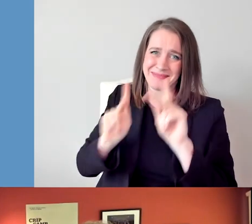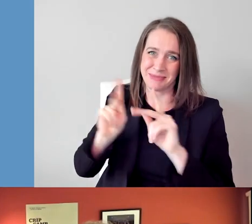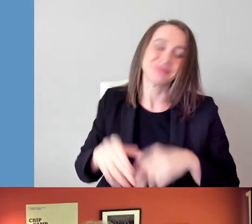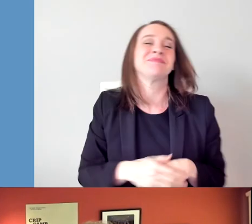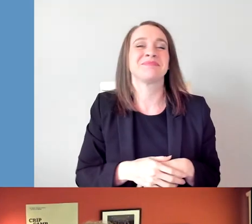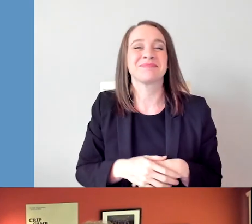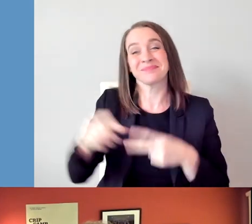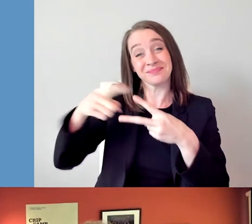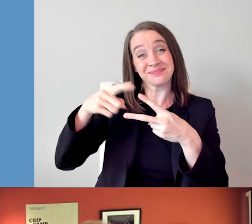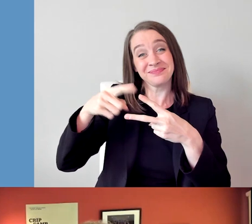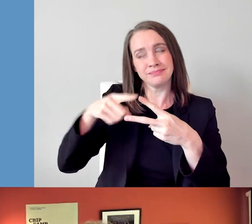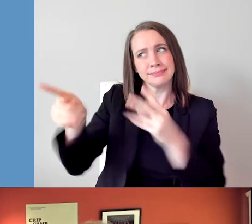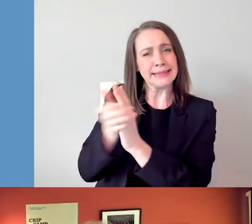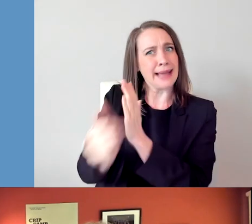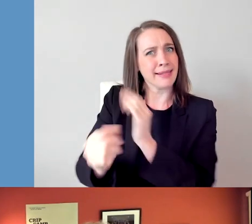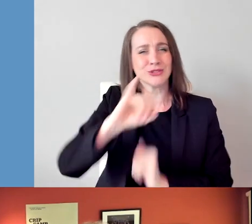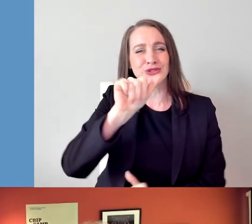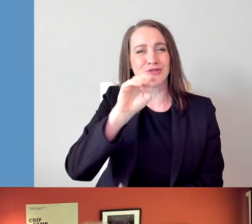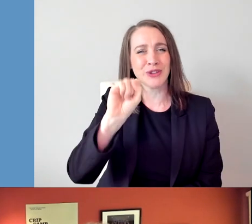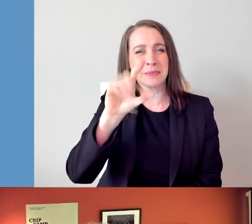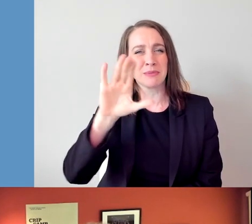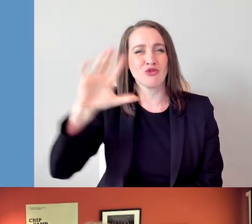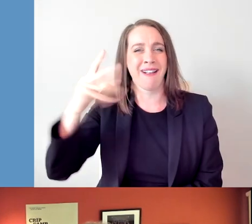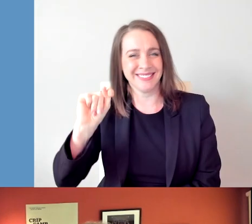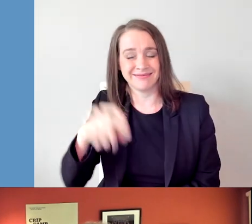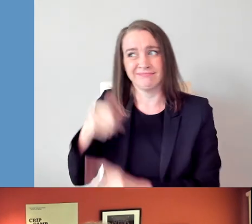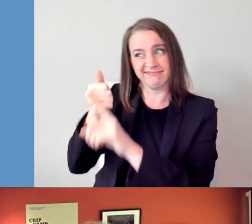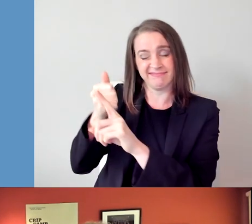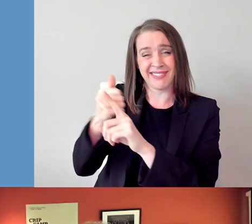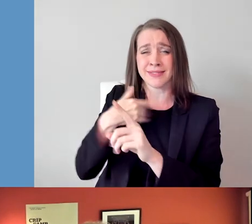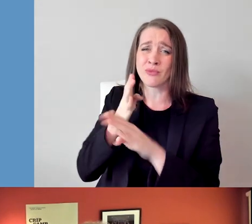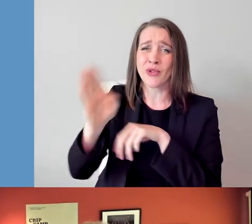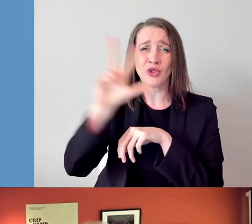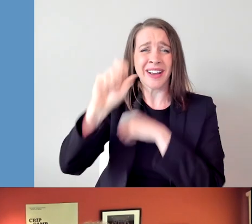First, the talented James LeBrecht who has more than 35 years of experience